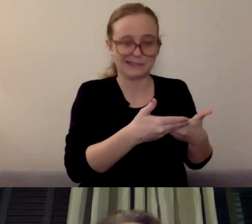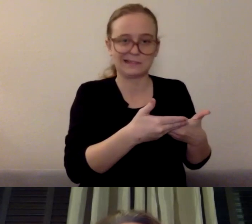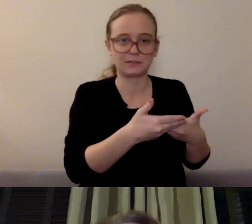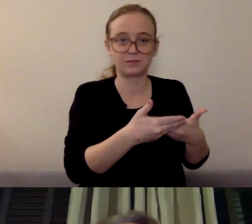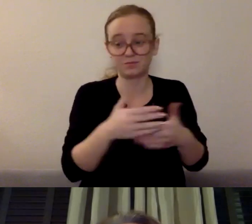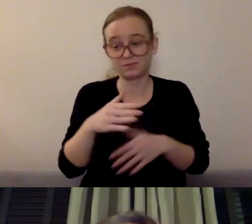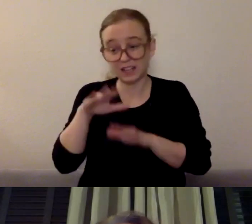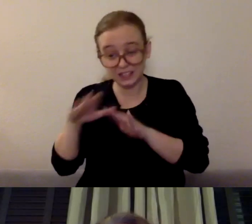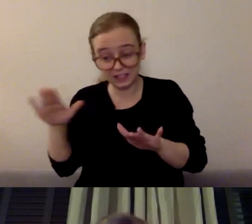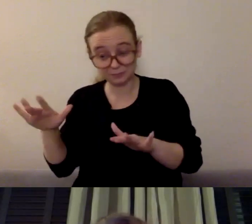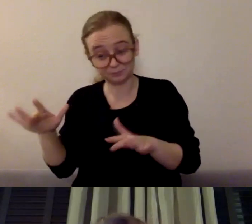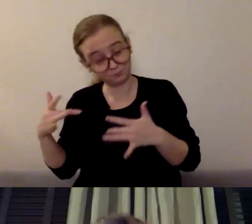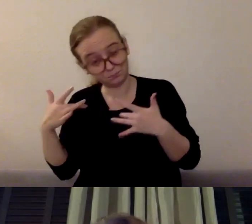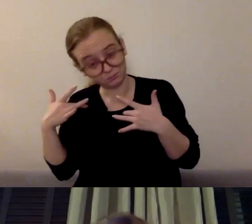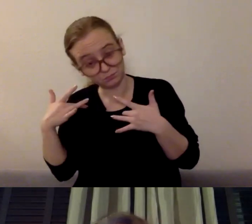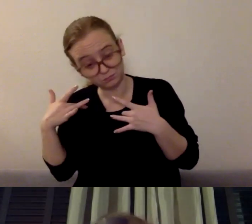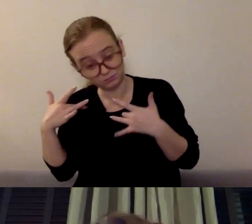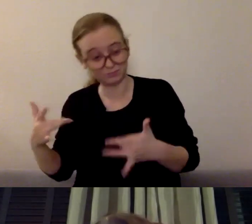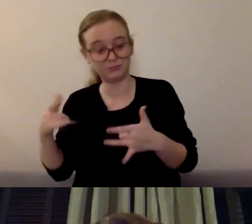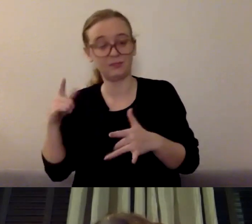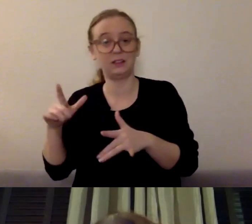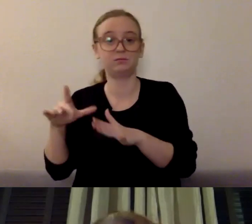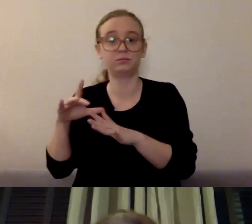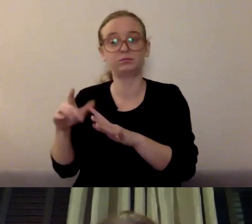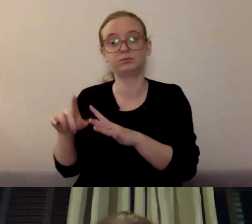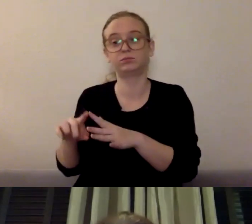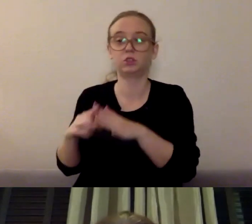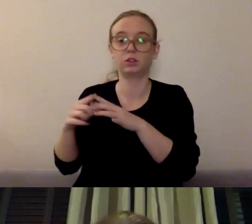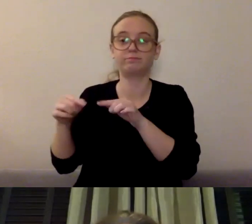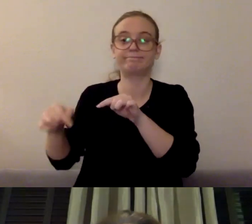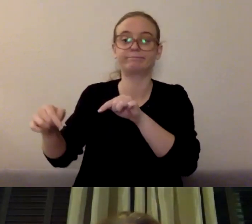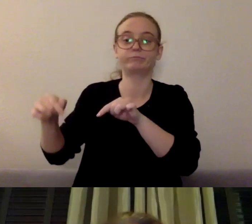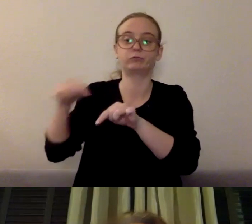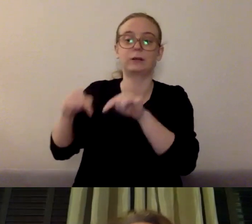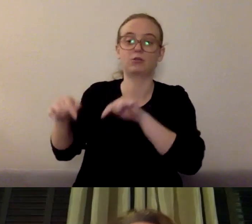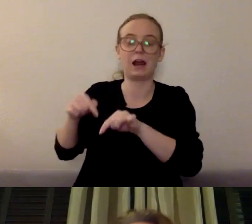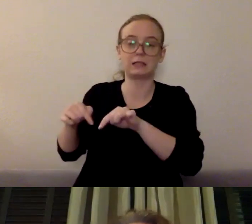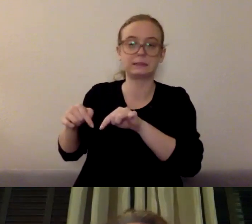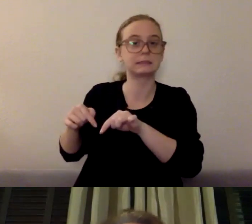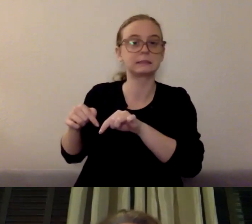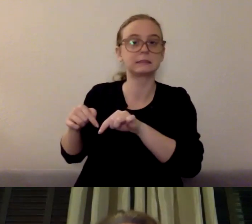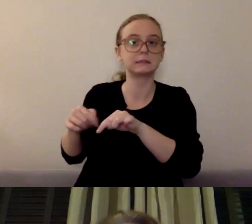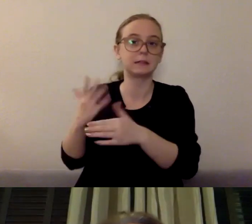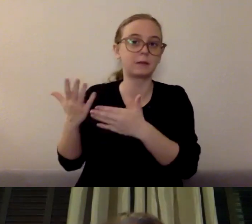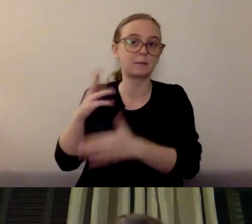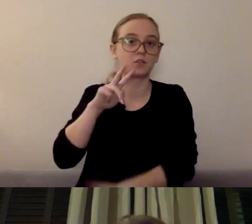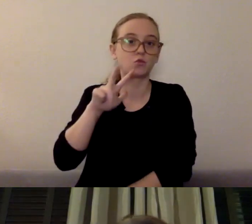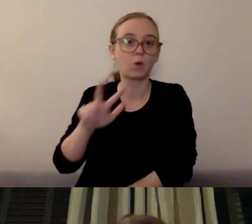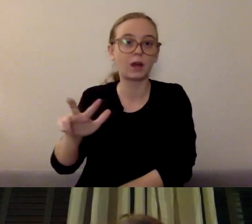and so we'll see regression look really differently in different aged kids. You'll see three-year-olds who want to return to breastfeeding.